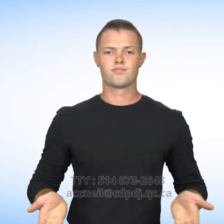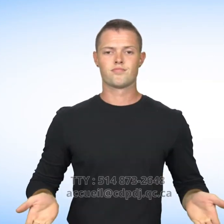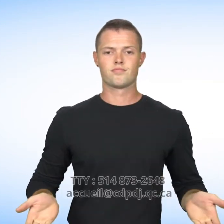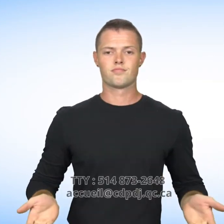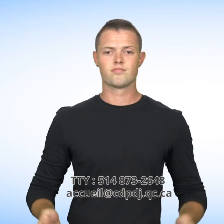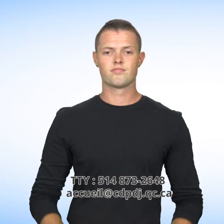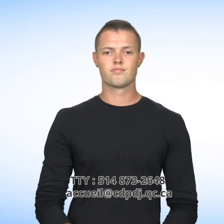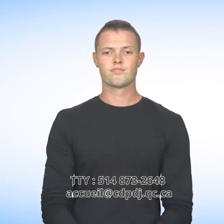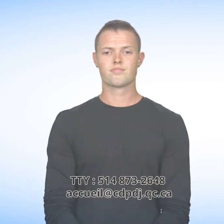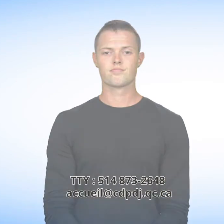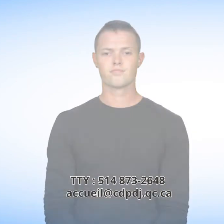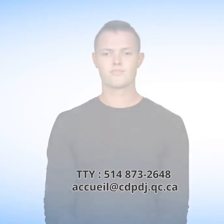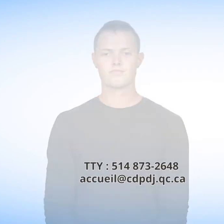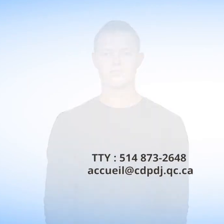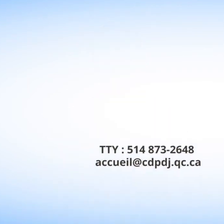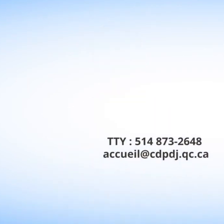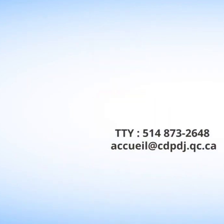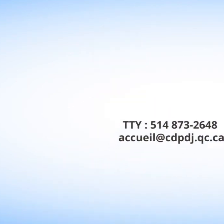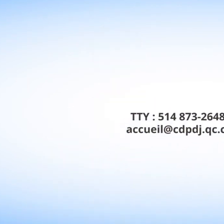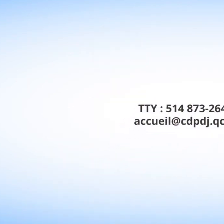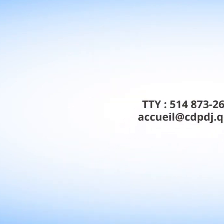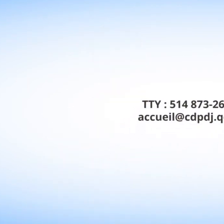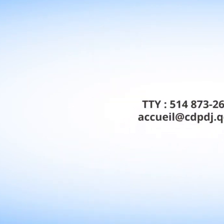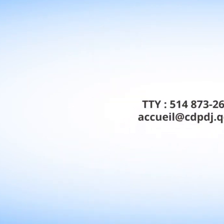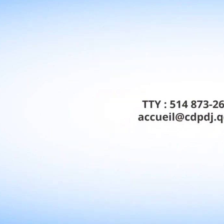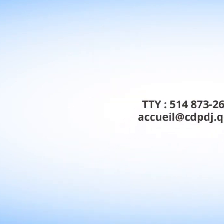By TTY: 514 873-2648